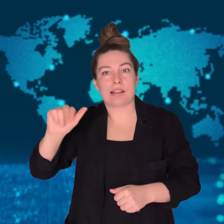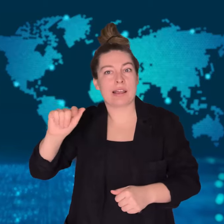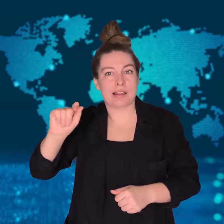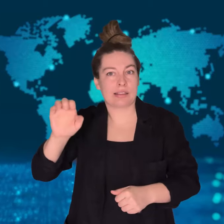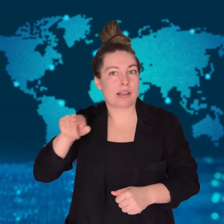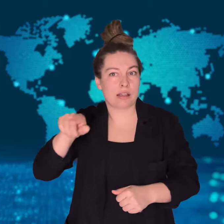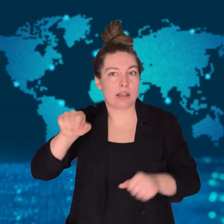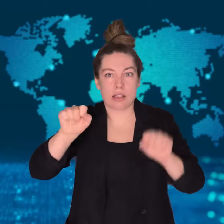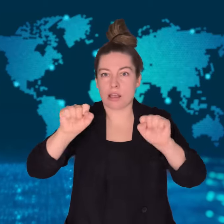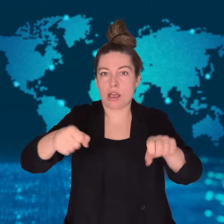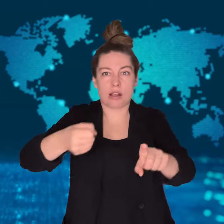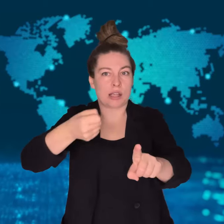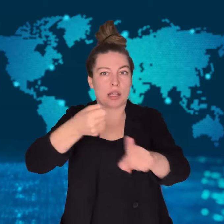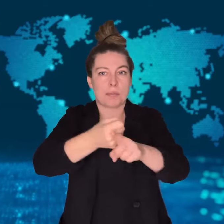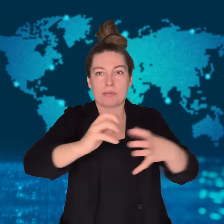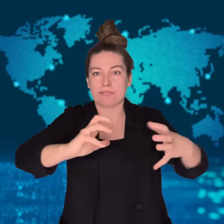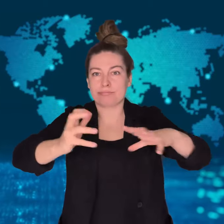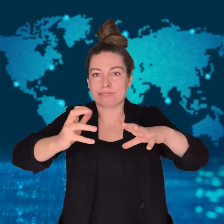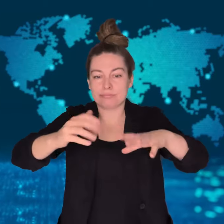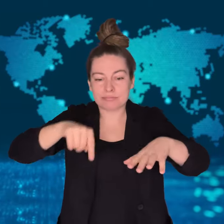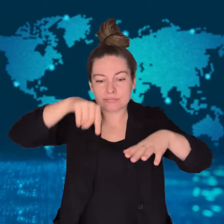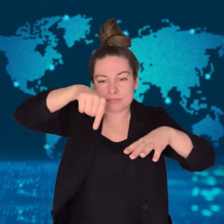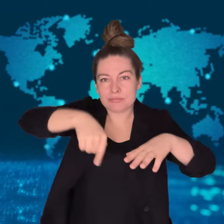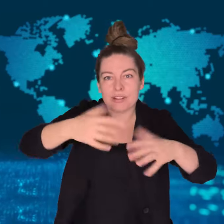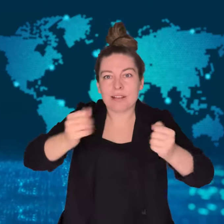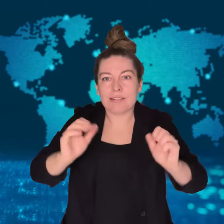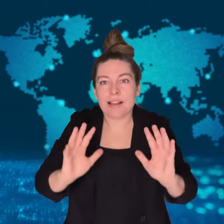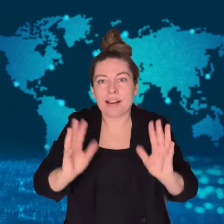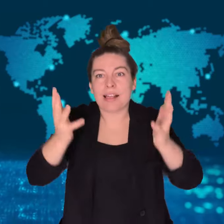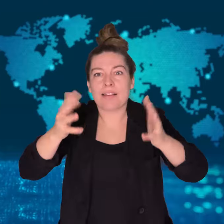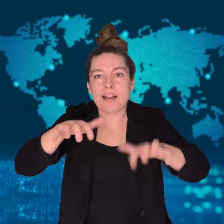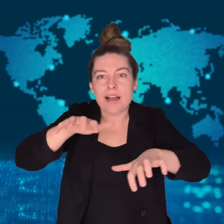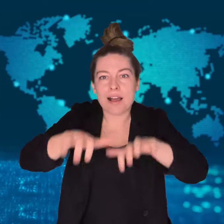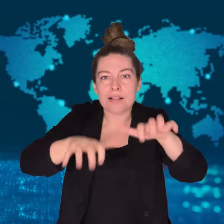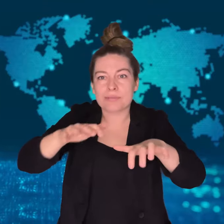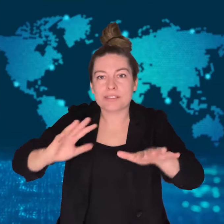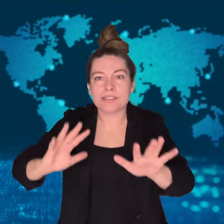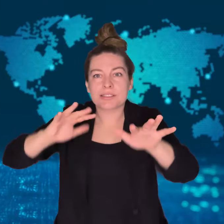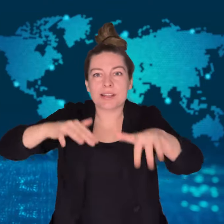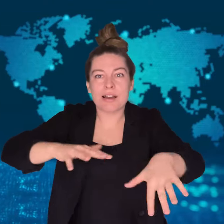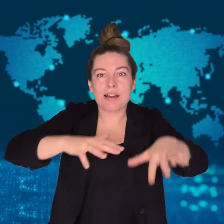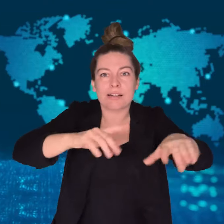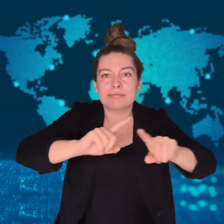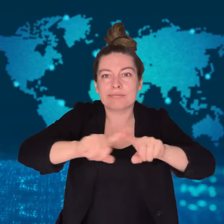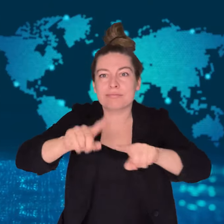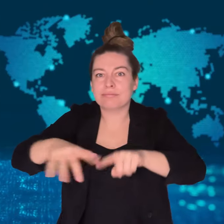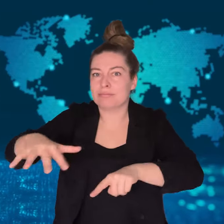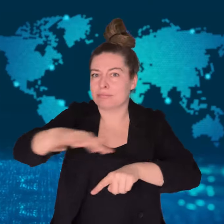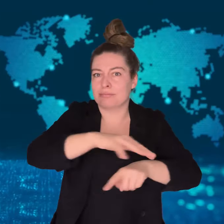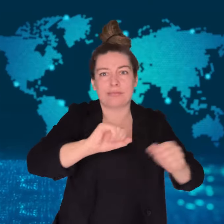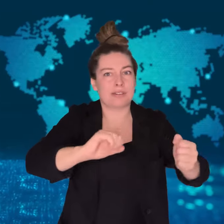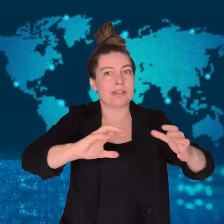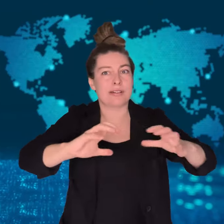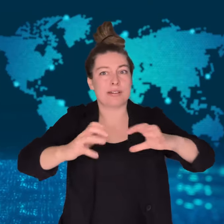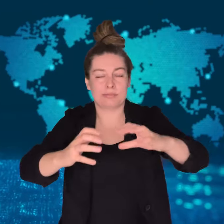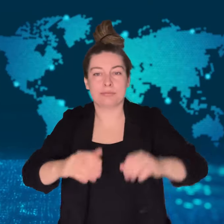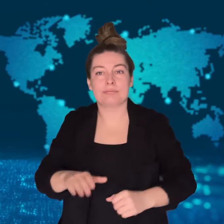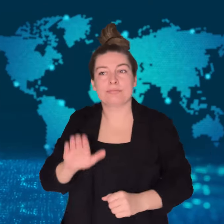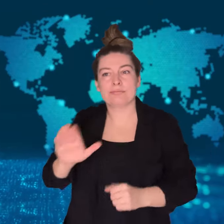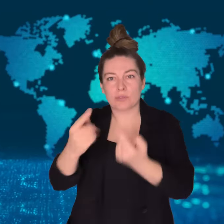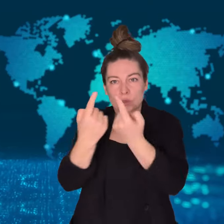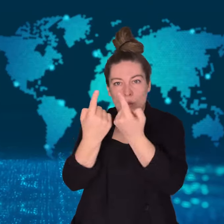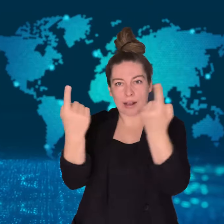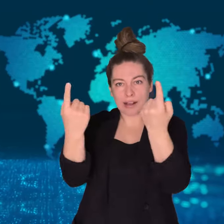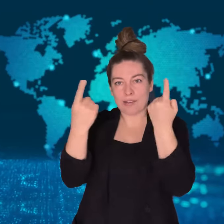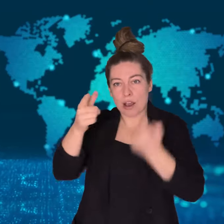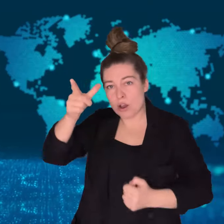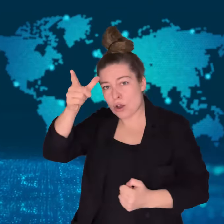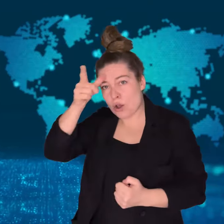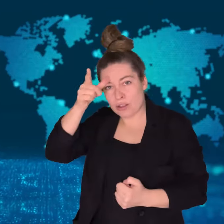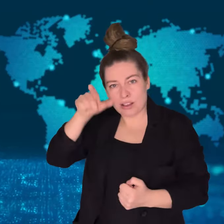said a spill of ammonium nitrate could impact marine ecosystems.